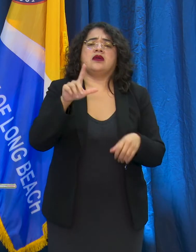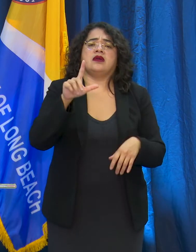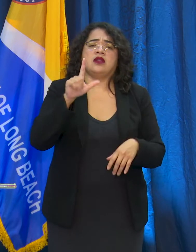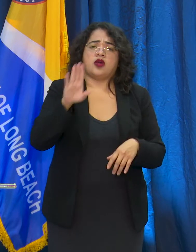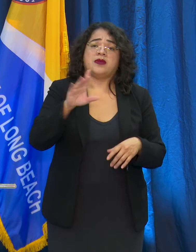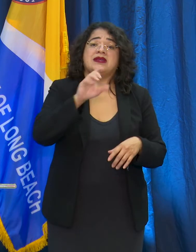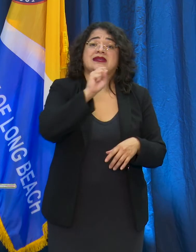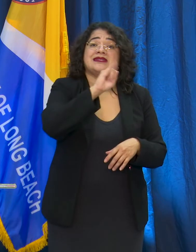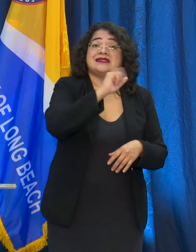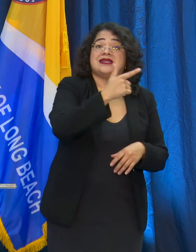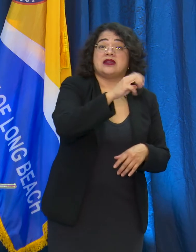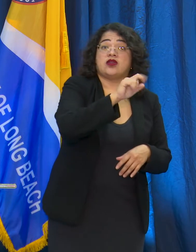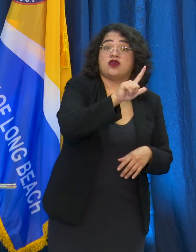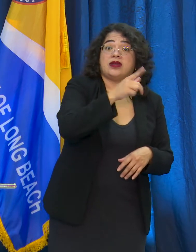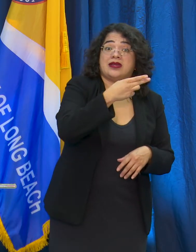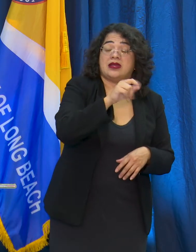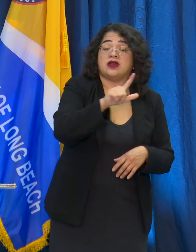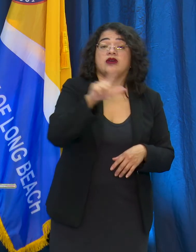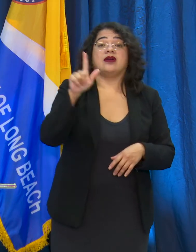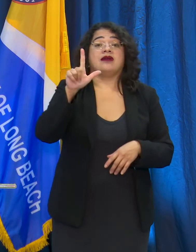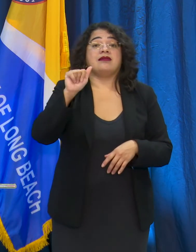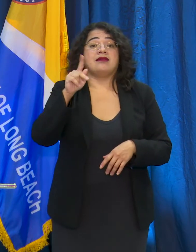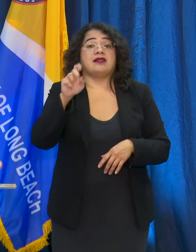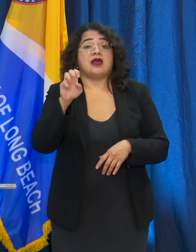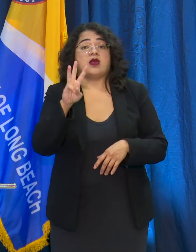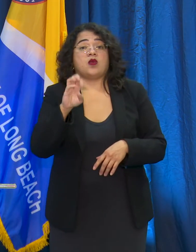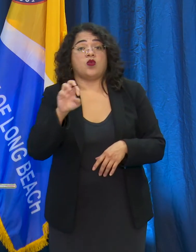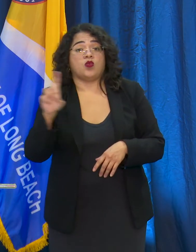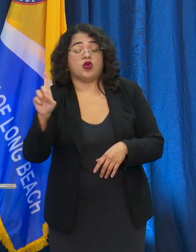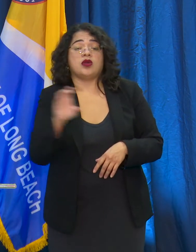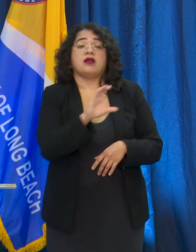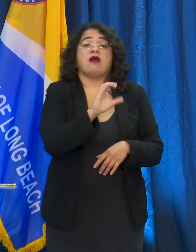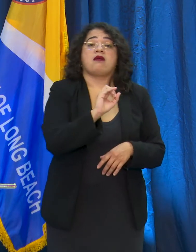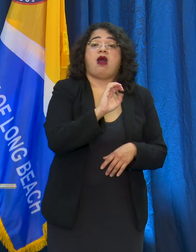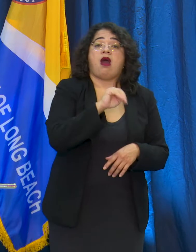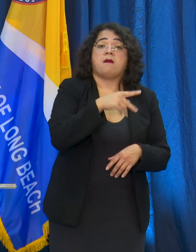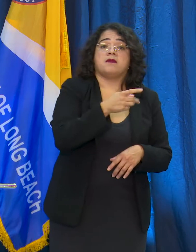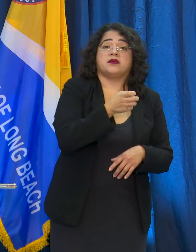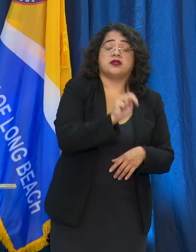Lakewood, Compton and Paramount. Appointments are required for testing